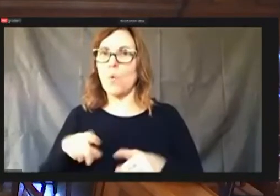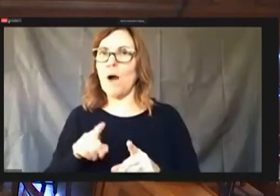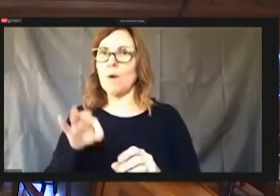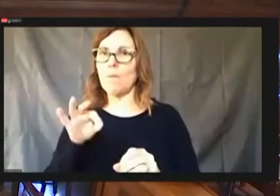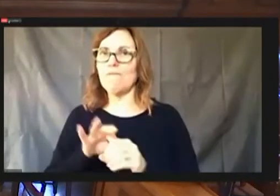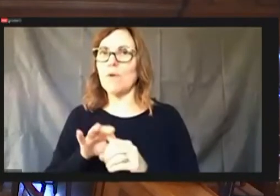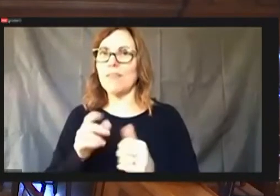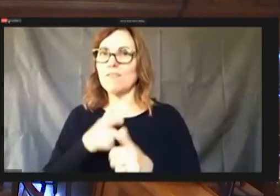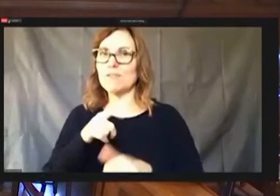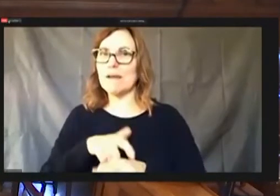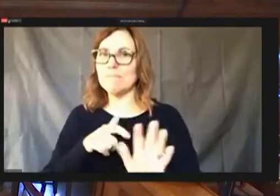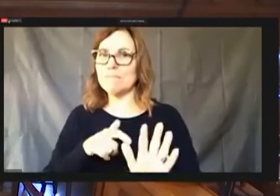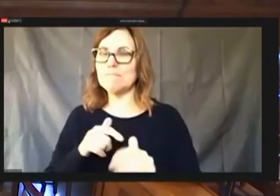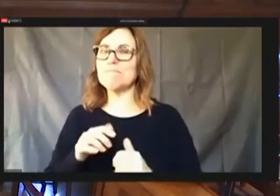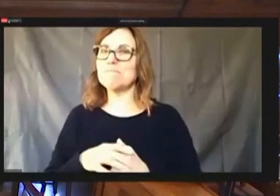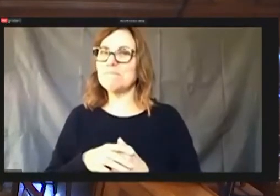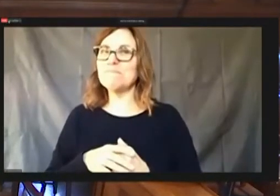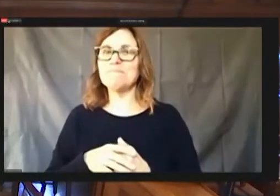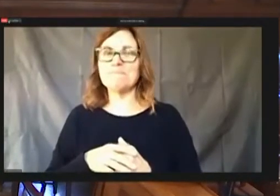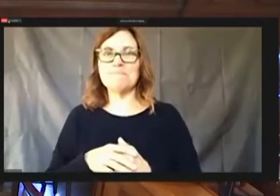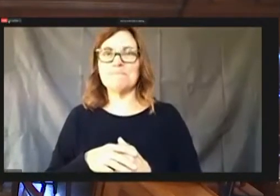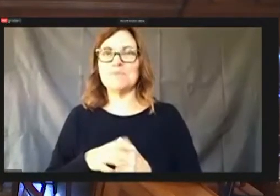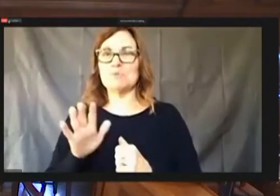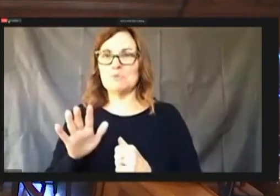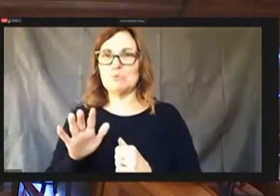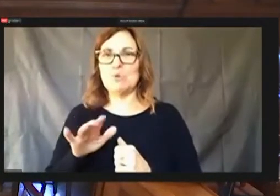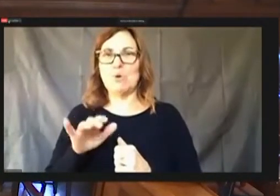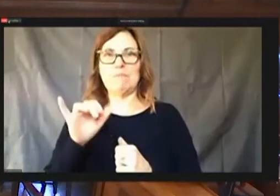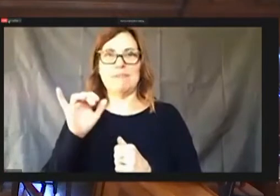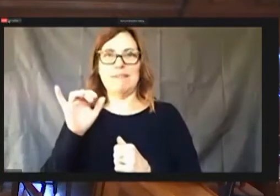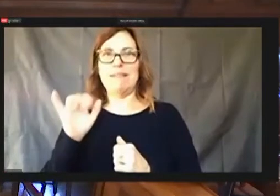Initially, that's on that on the street sweeper and this money and all that stuff, but separately,